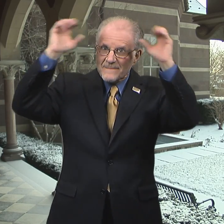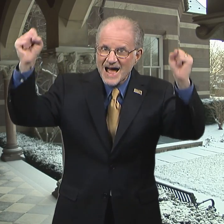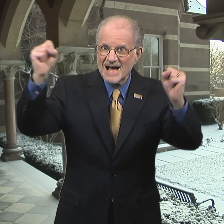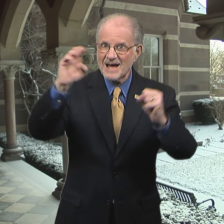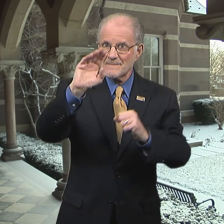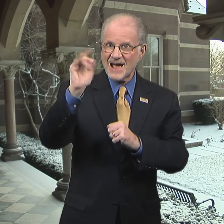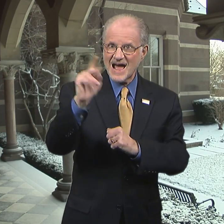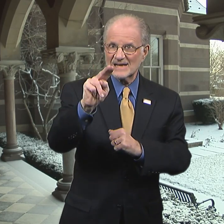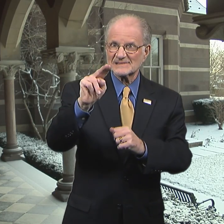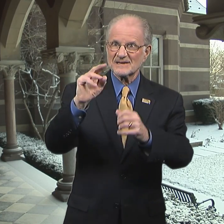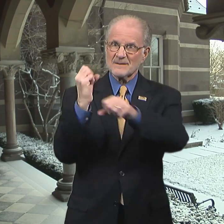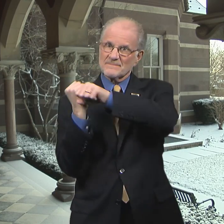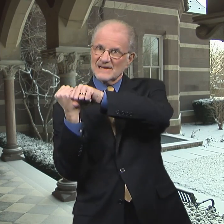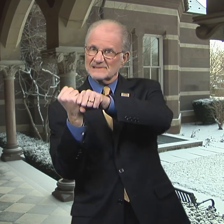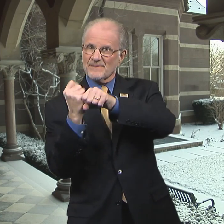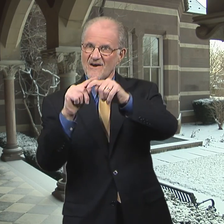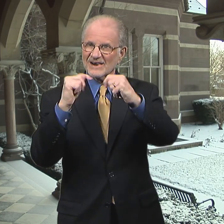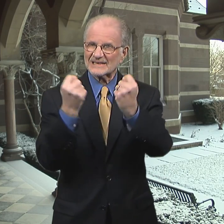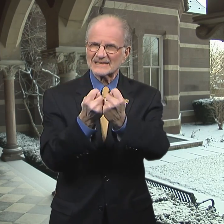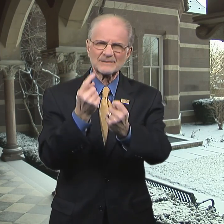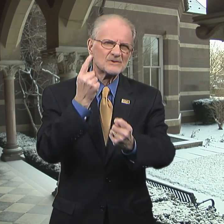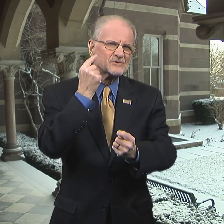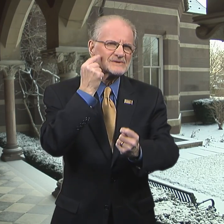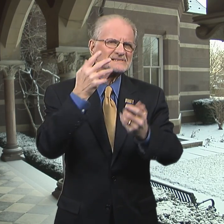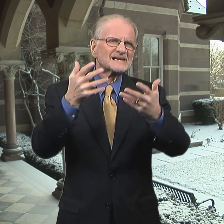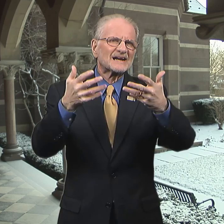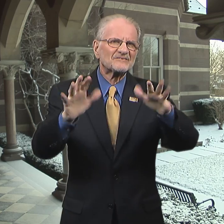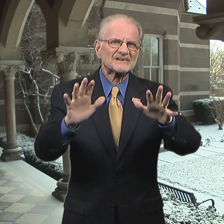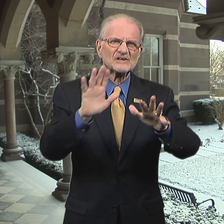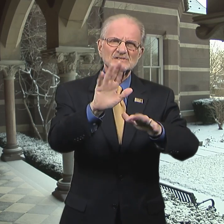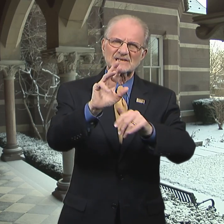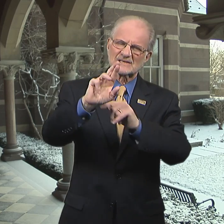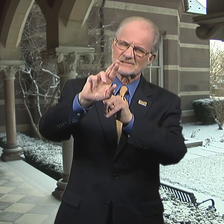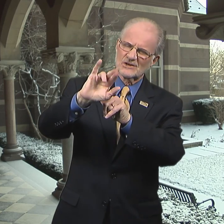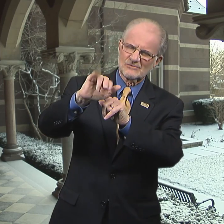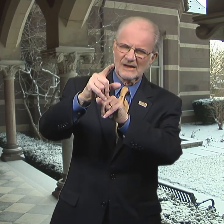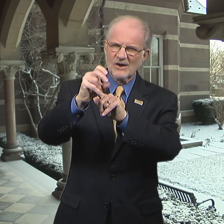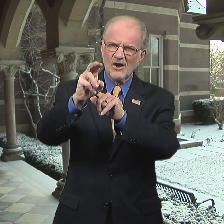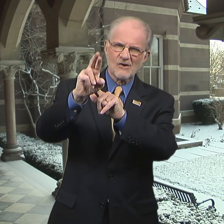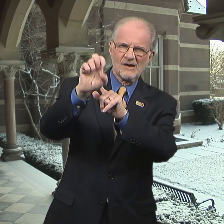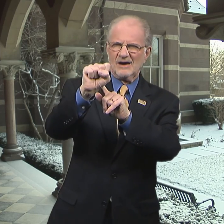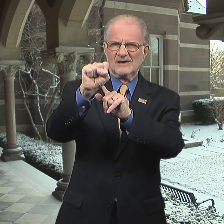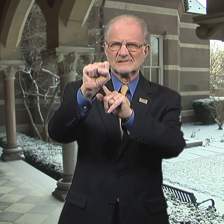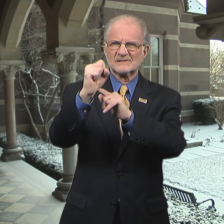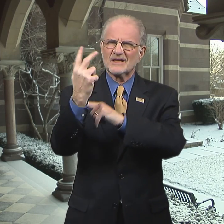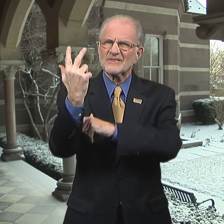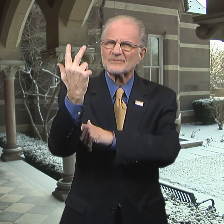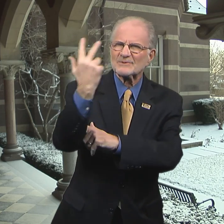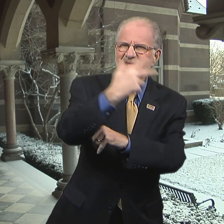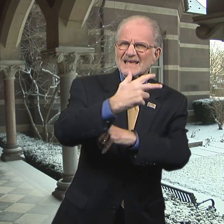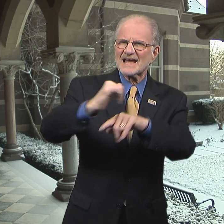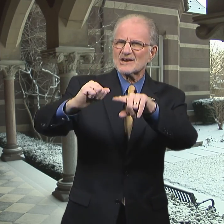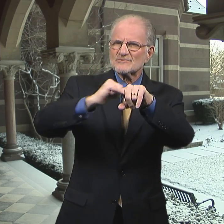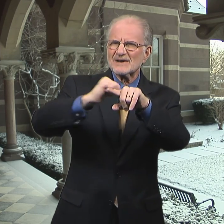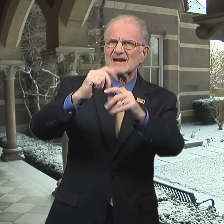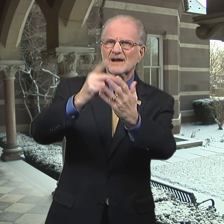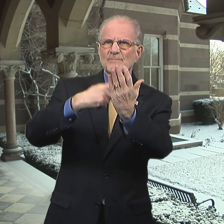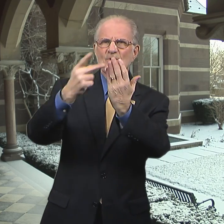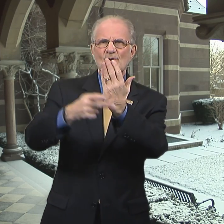The Bison Baseball team recently finished a rigorous three-day training program